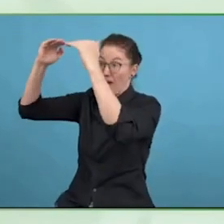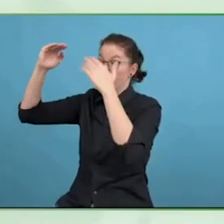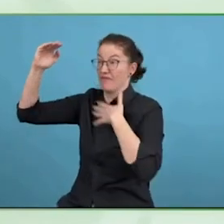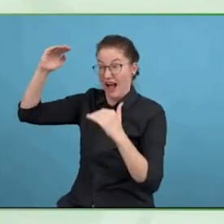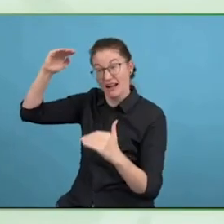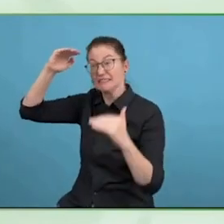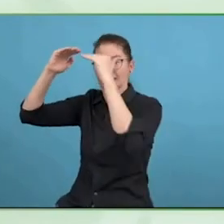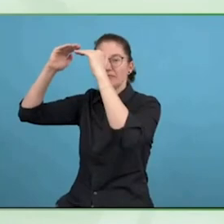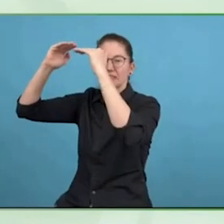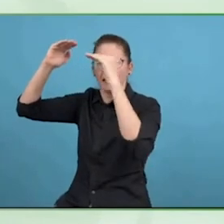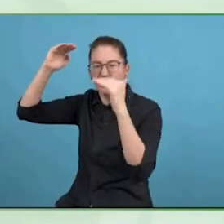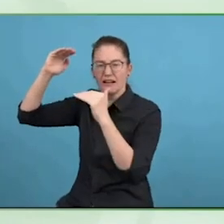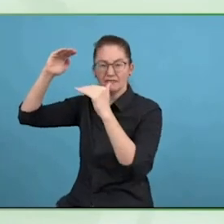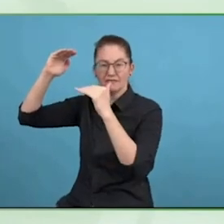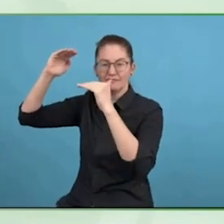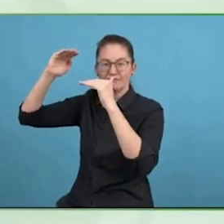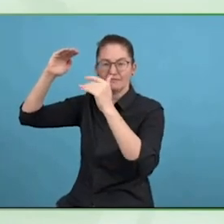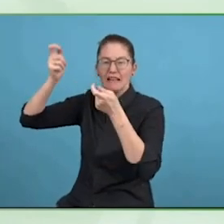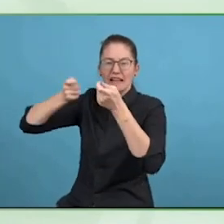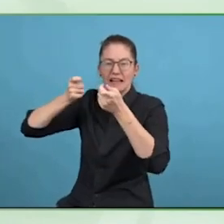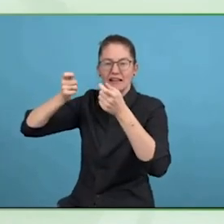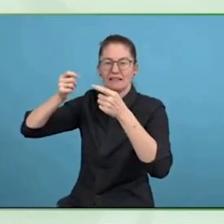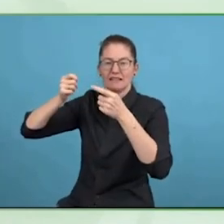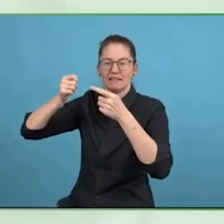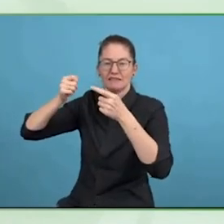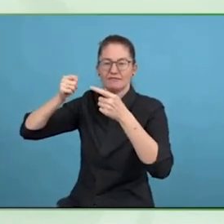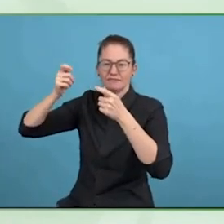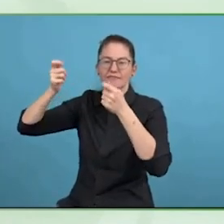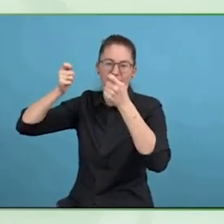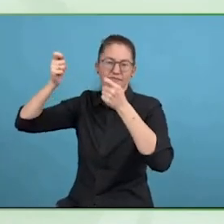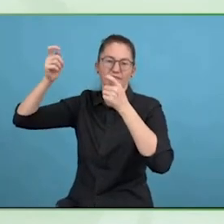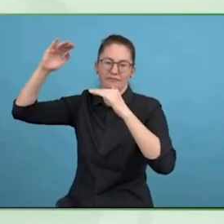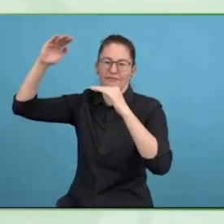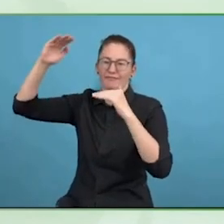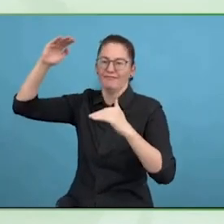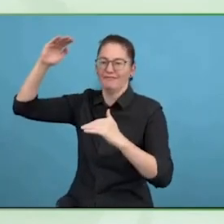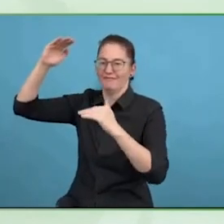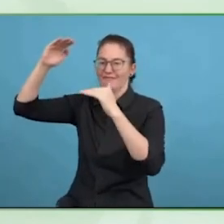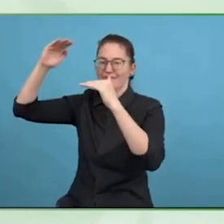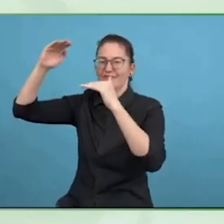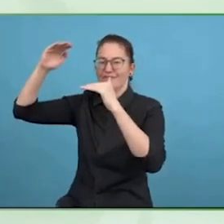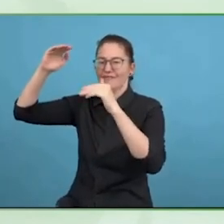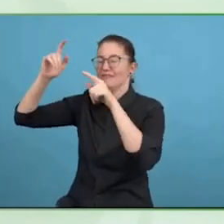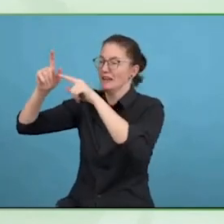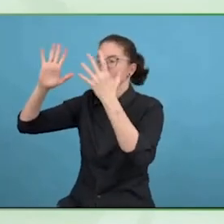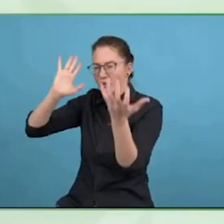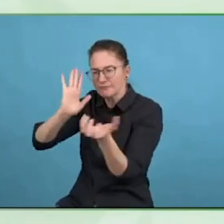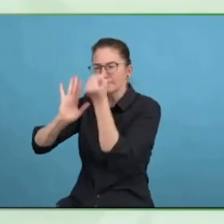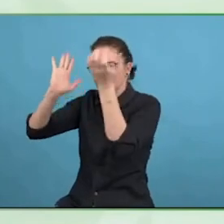And I just thank you very much for your time, Monica and Bianca.